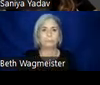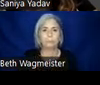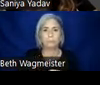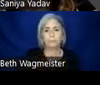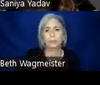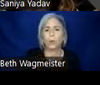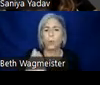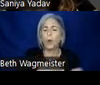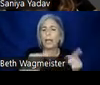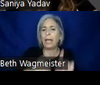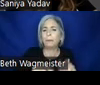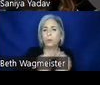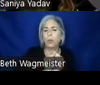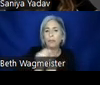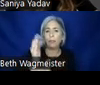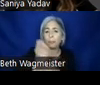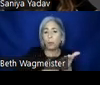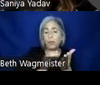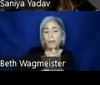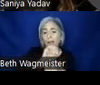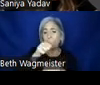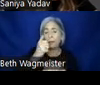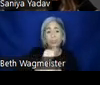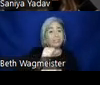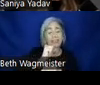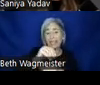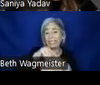What happens when the components that you're building with aren't accessible? What we